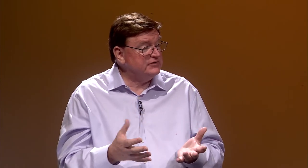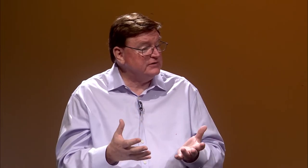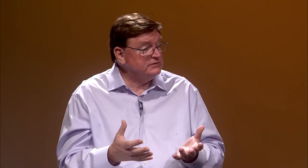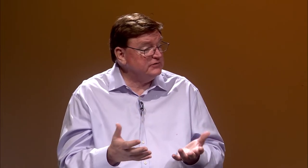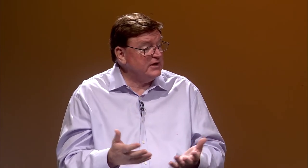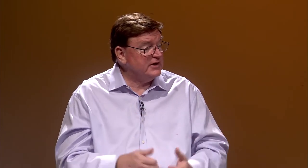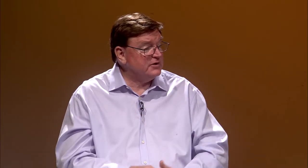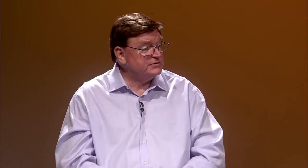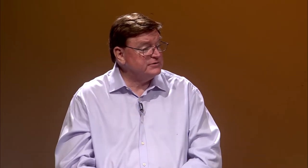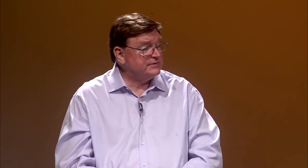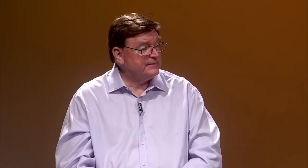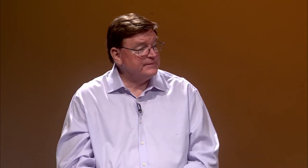and sign language?